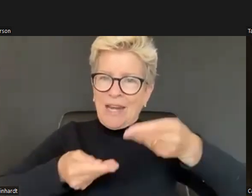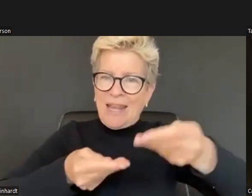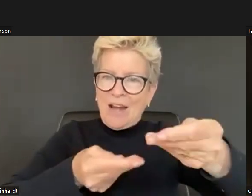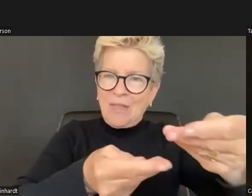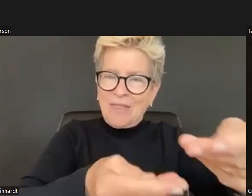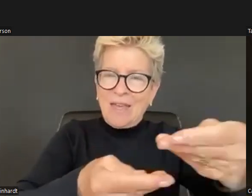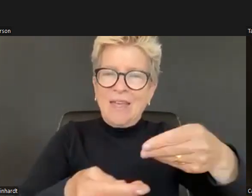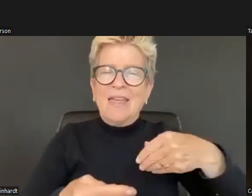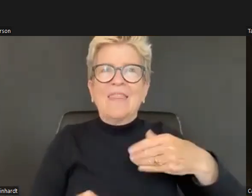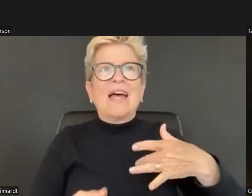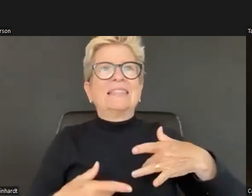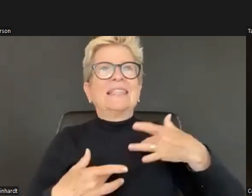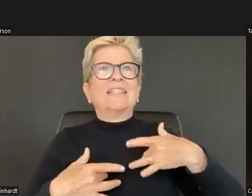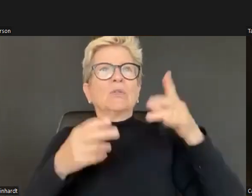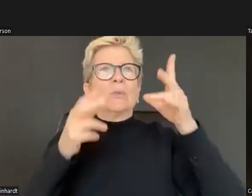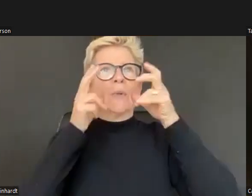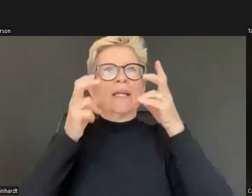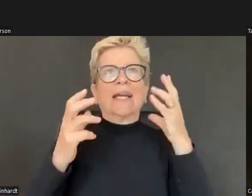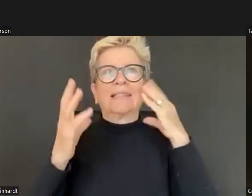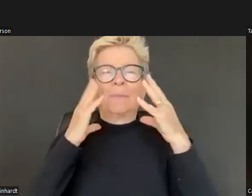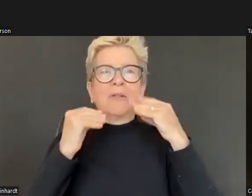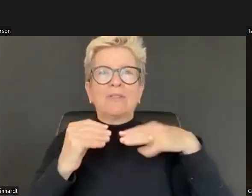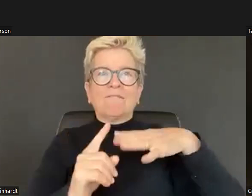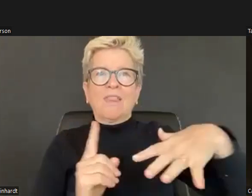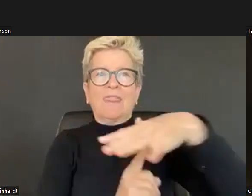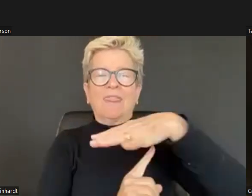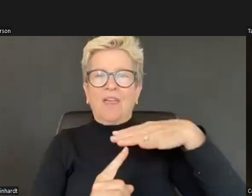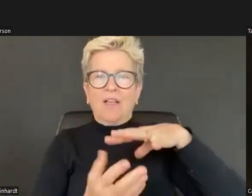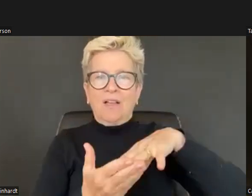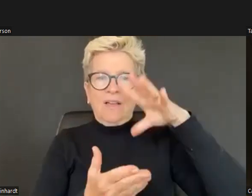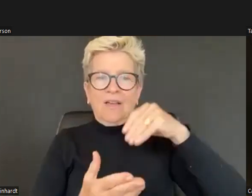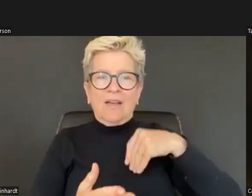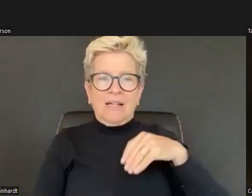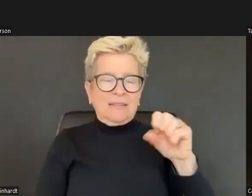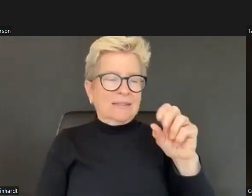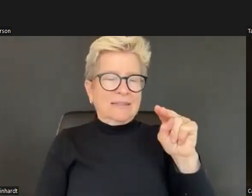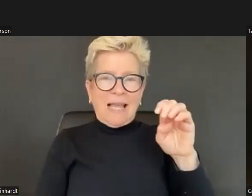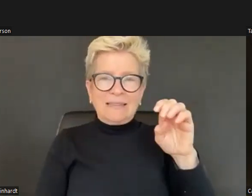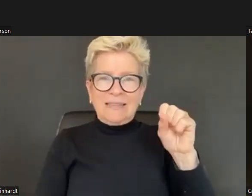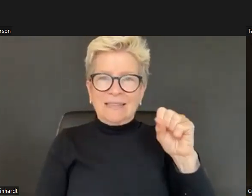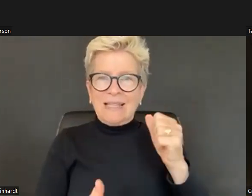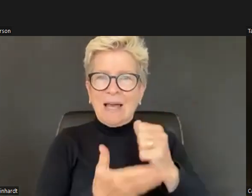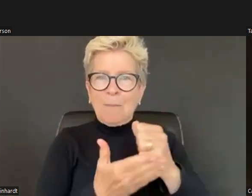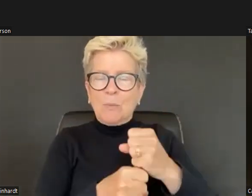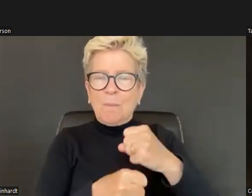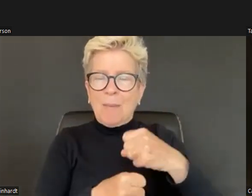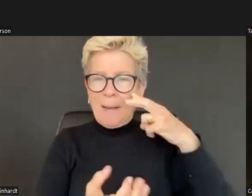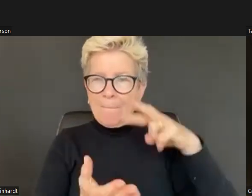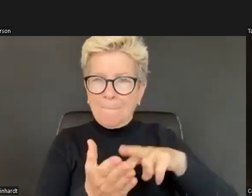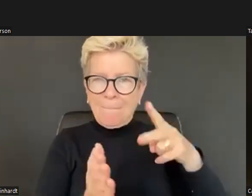So that permeability, you know, and I was asked like, what's your process for getting set up for the year and then carrying that through?